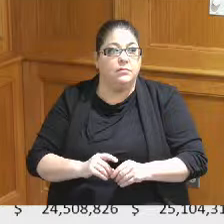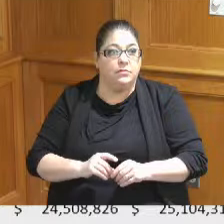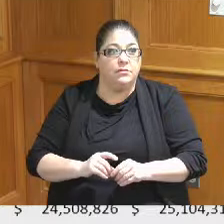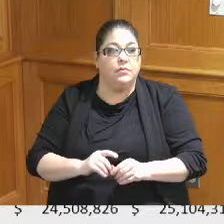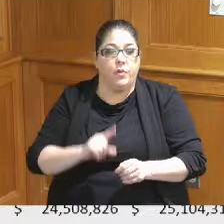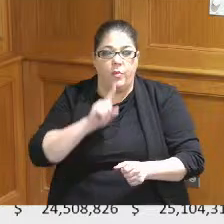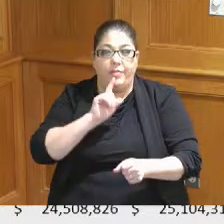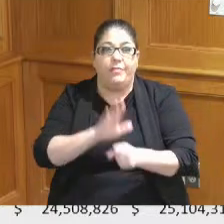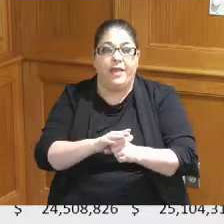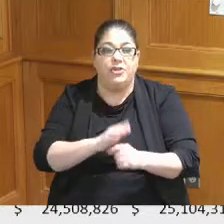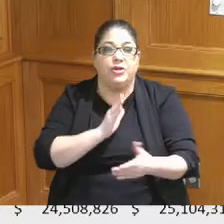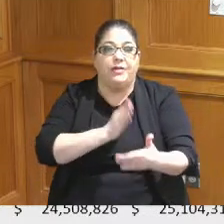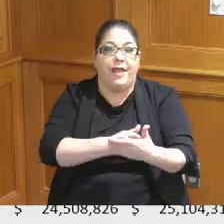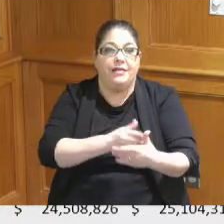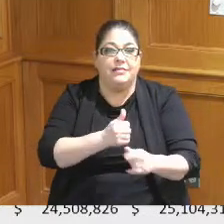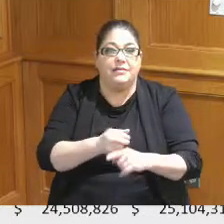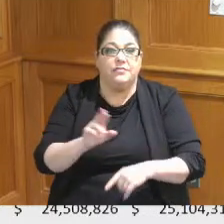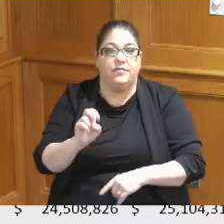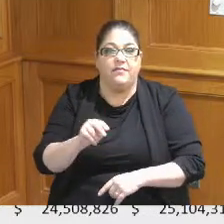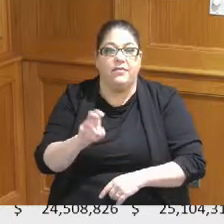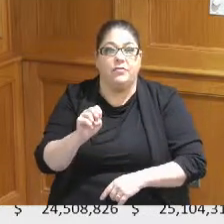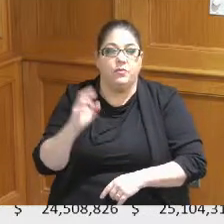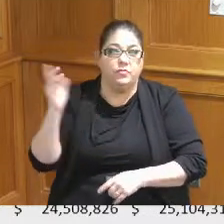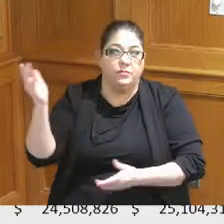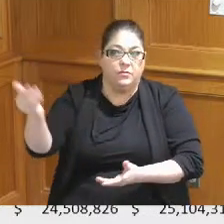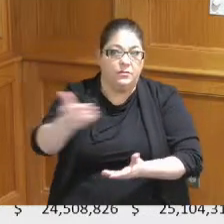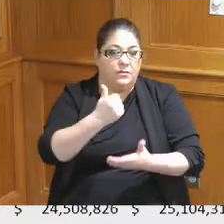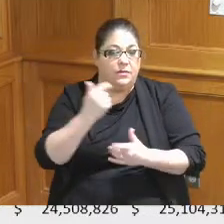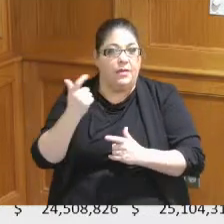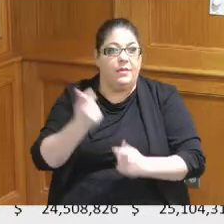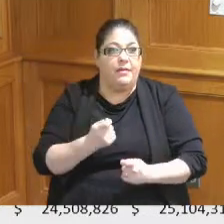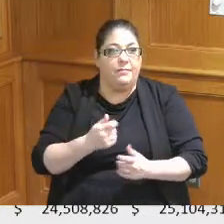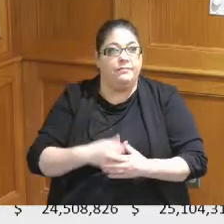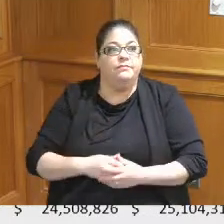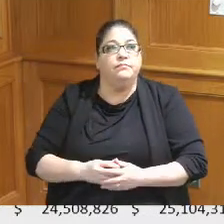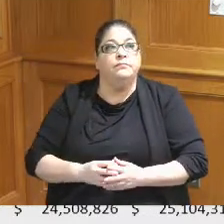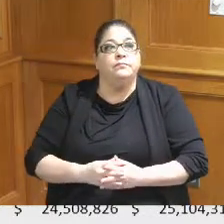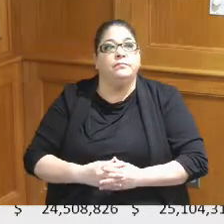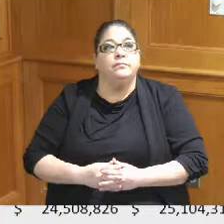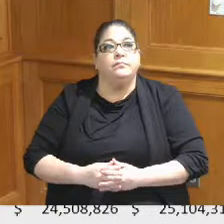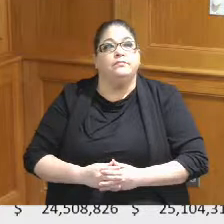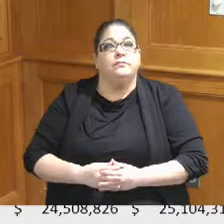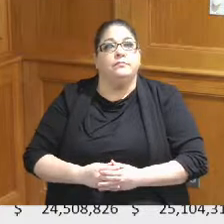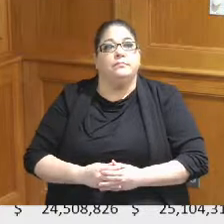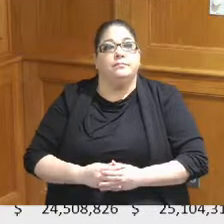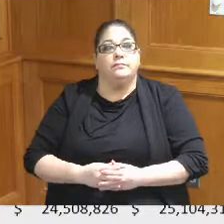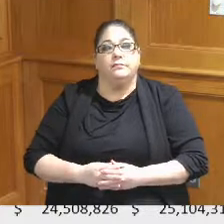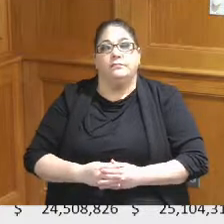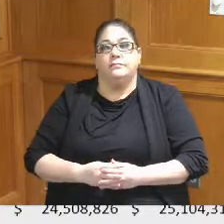revenues coming in and what I'd like to just draw your attention to is again the bottom line